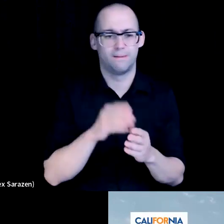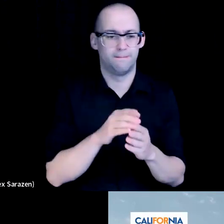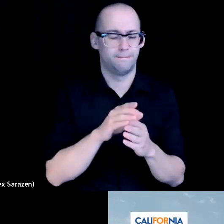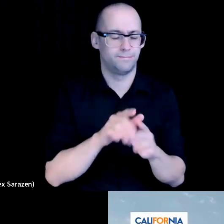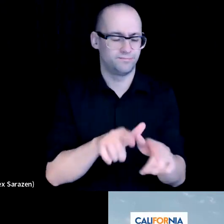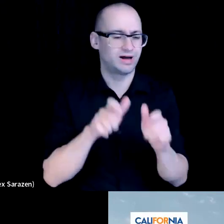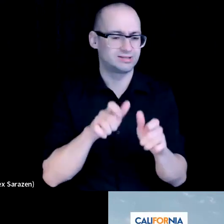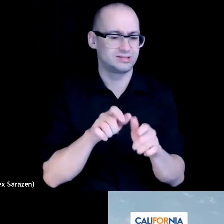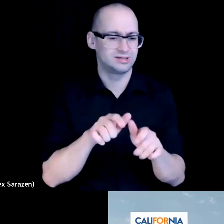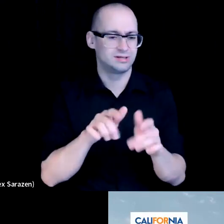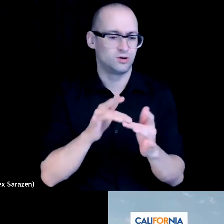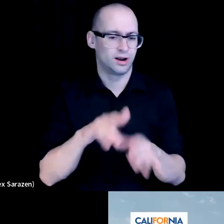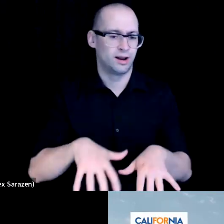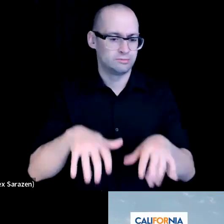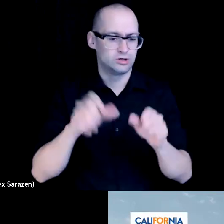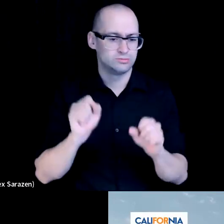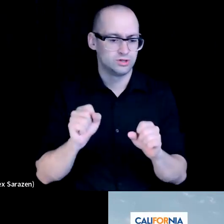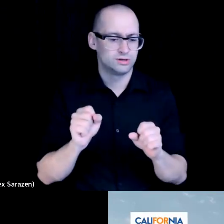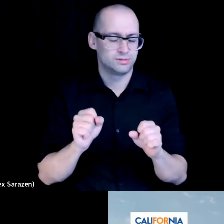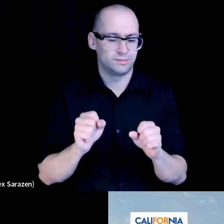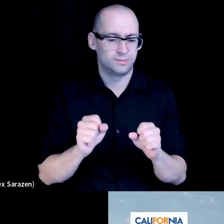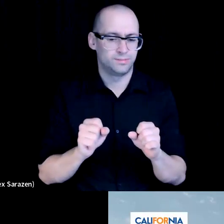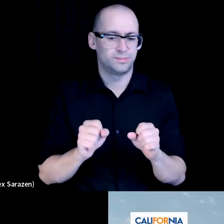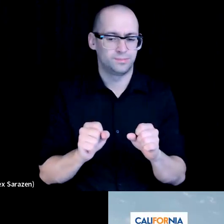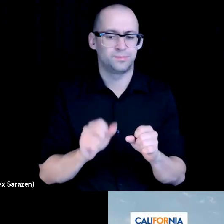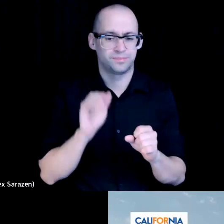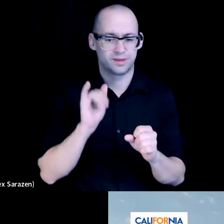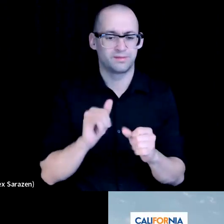that leads to digital inclusion, and then it's.